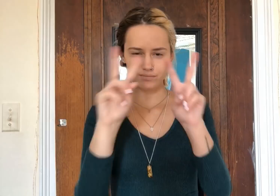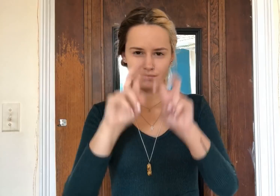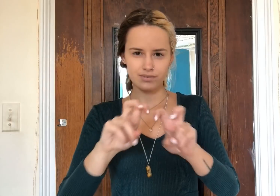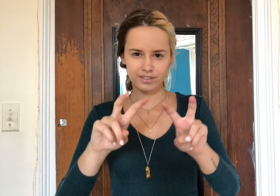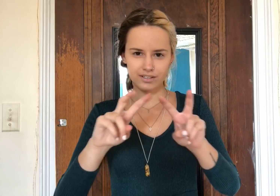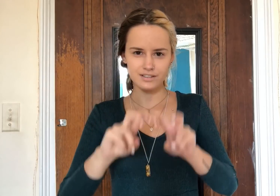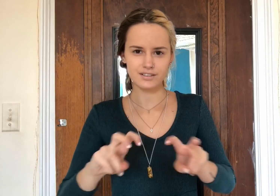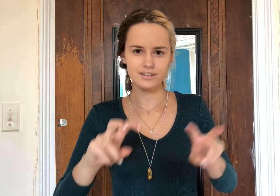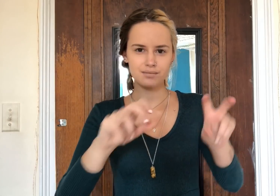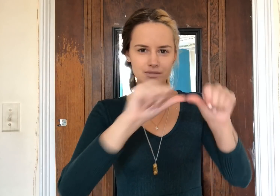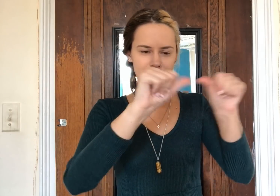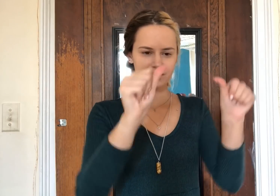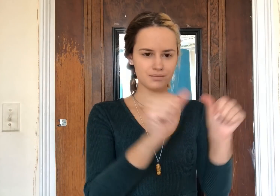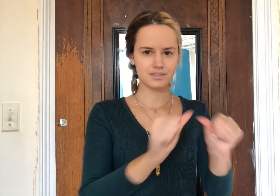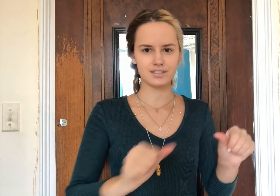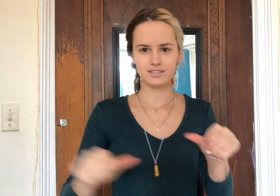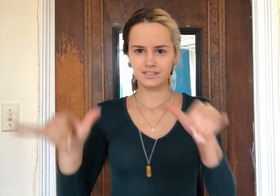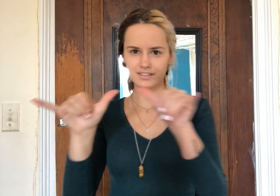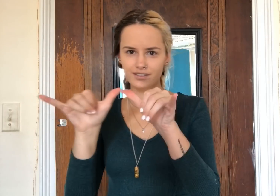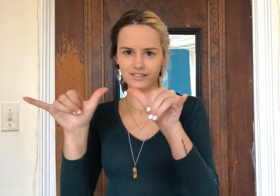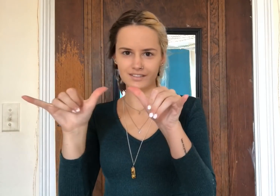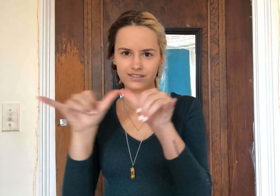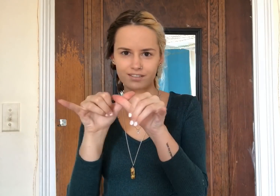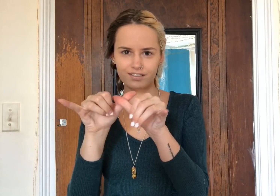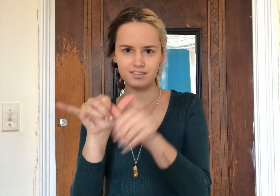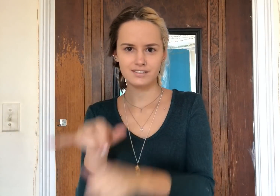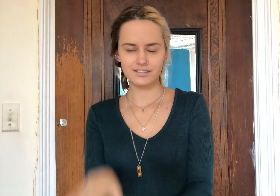Break it down by shapes and sizes.